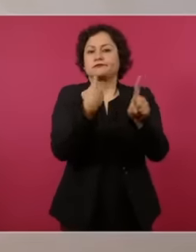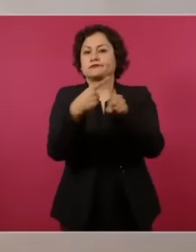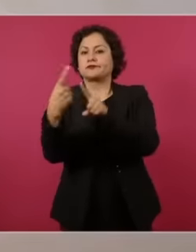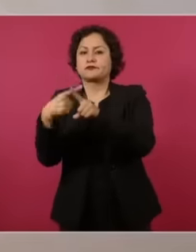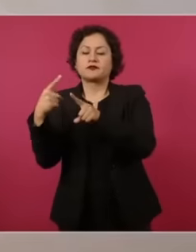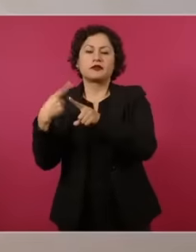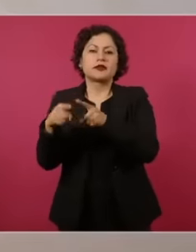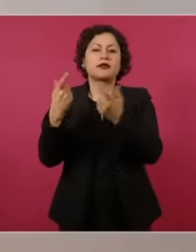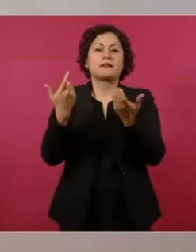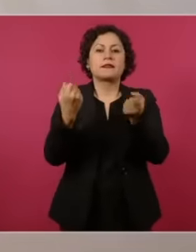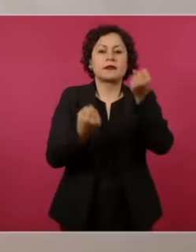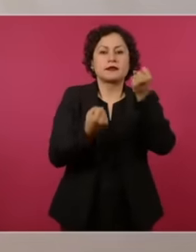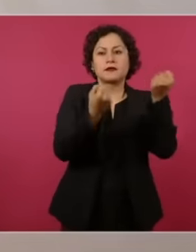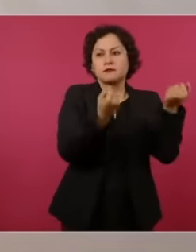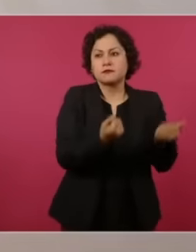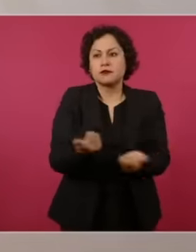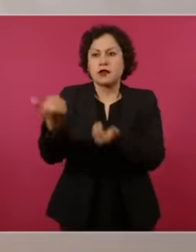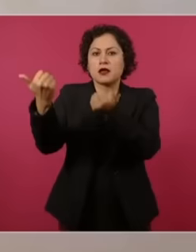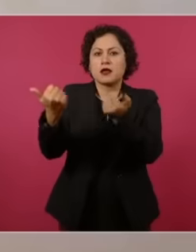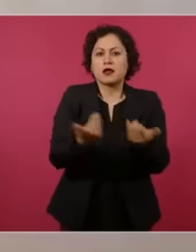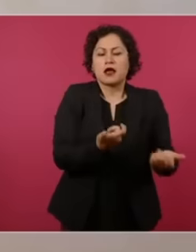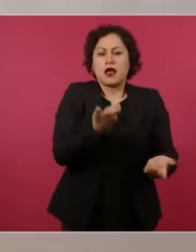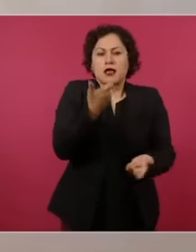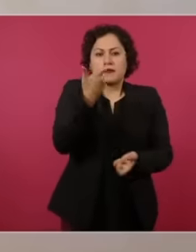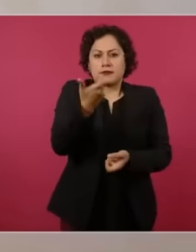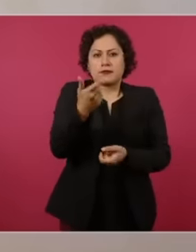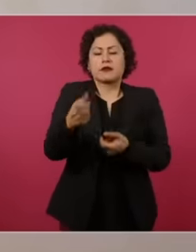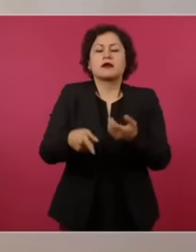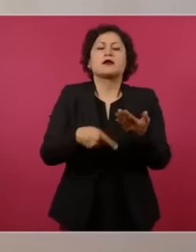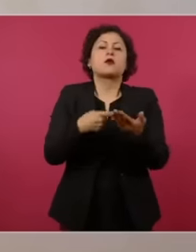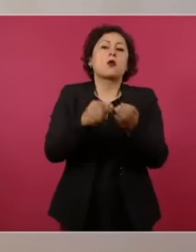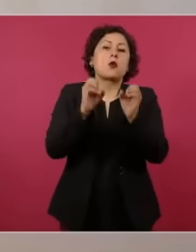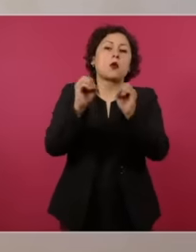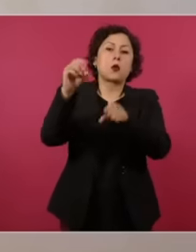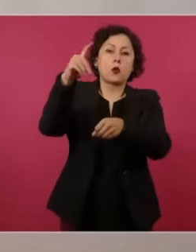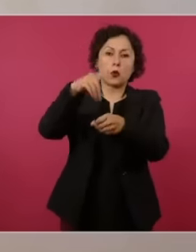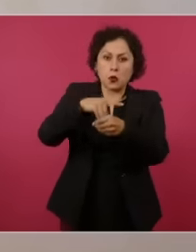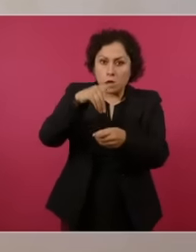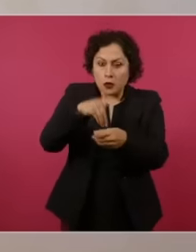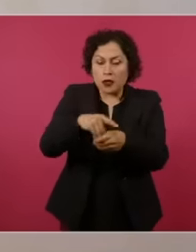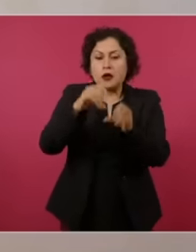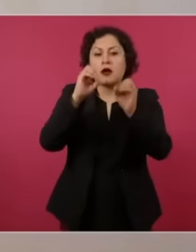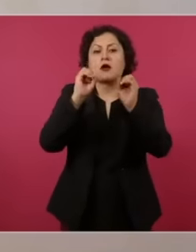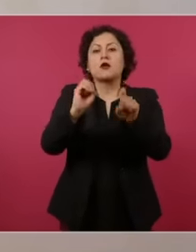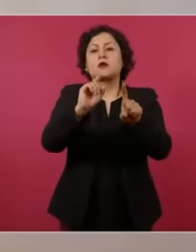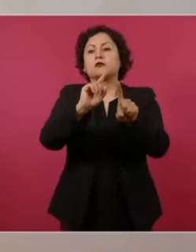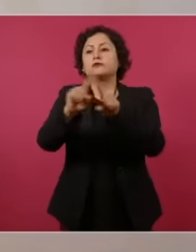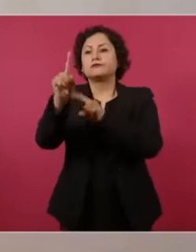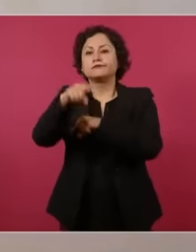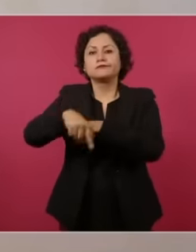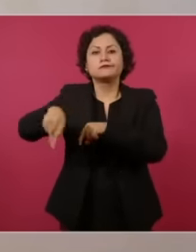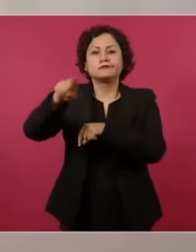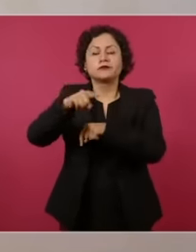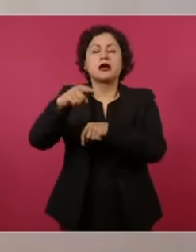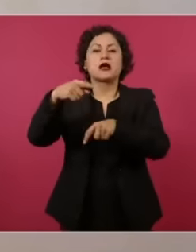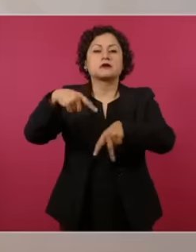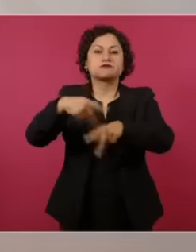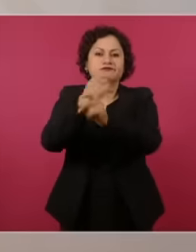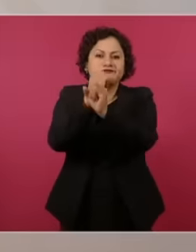and custody of money reception of donations operations with virtual notaries regarding